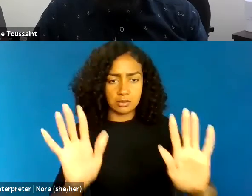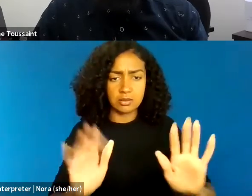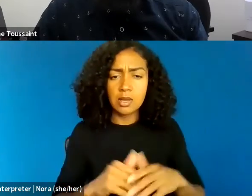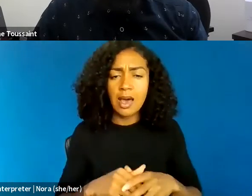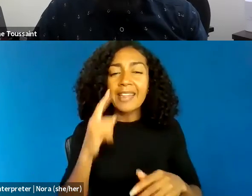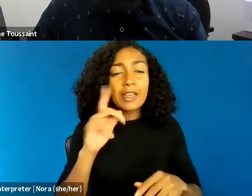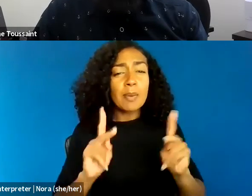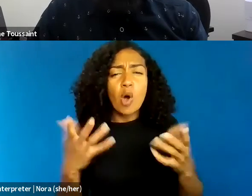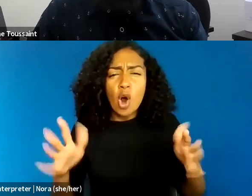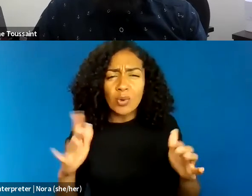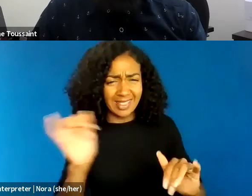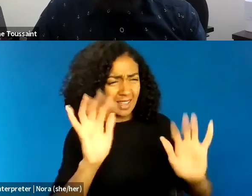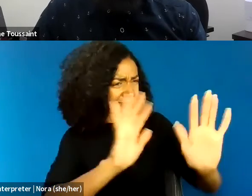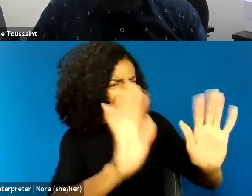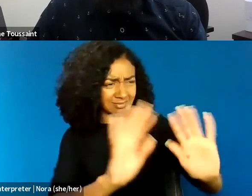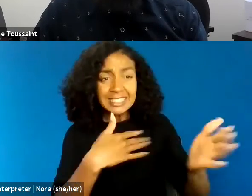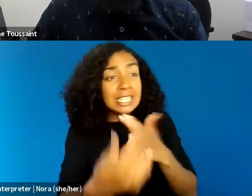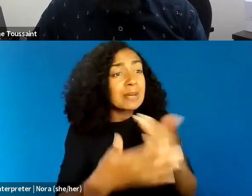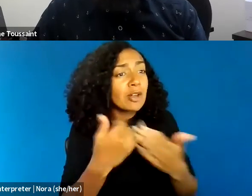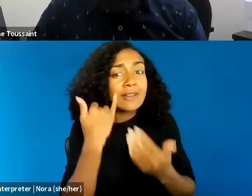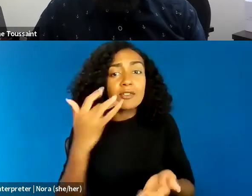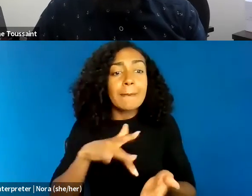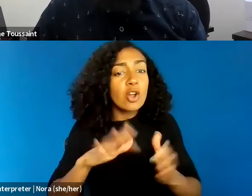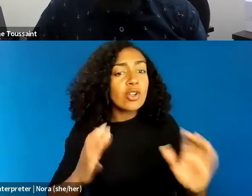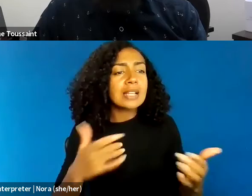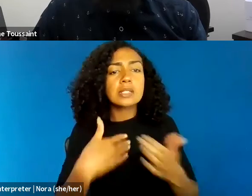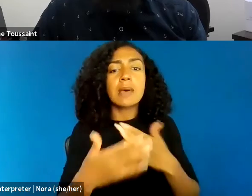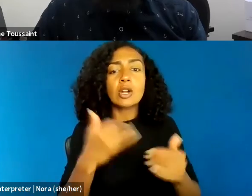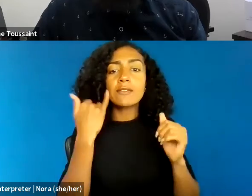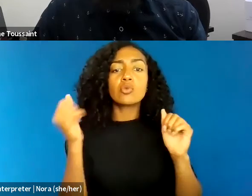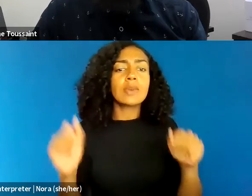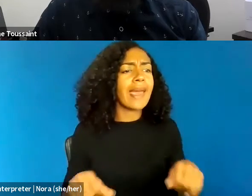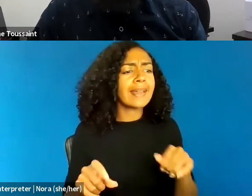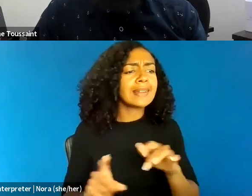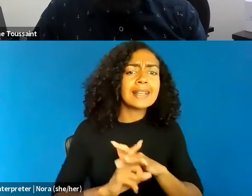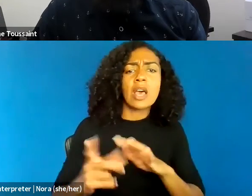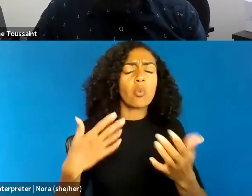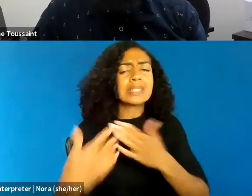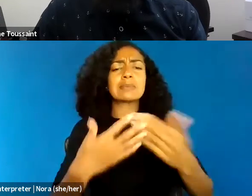it doesn't matter whether you're Henry "Skip" Luis Gates, like anybody deserves basic dignity.